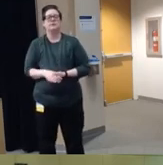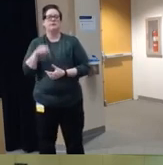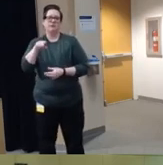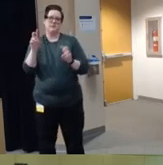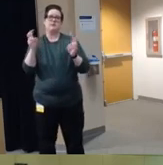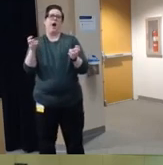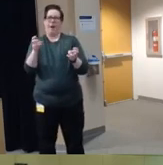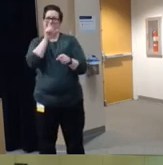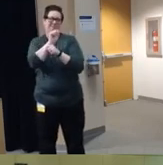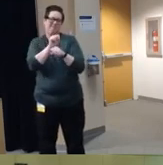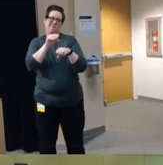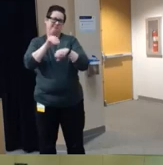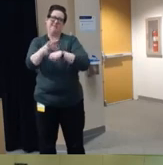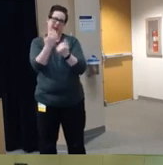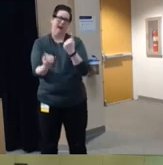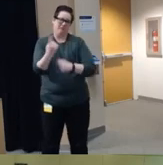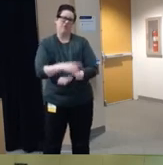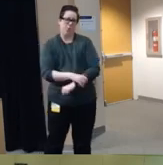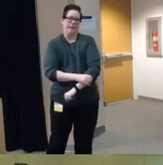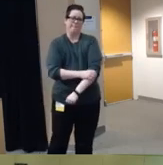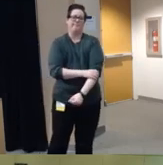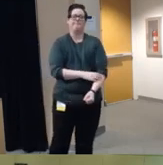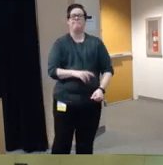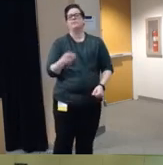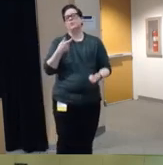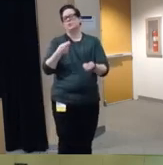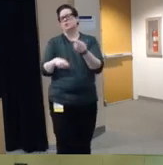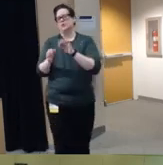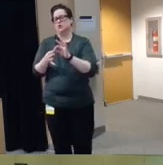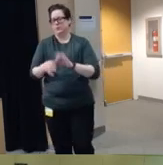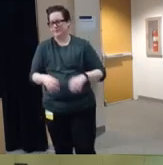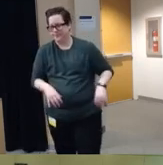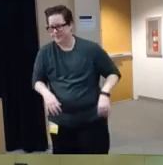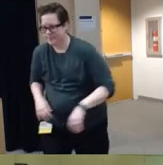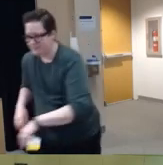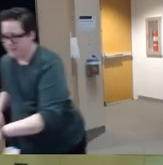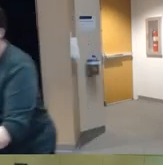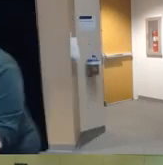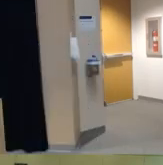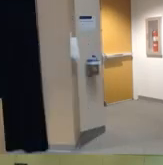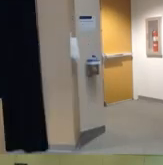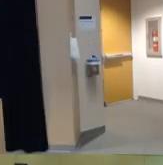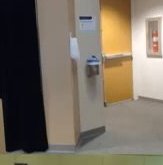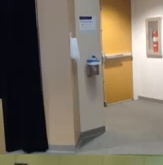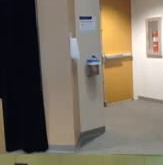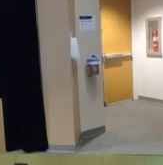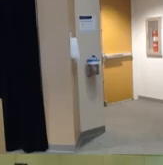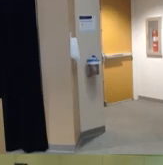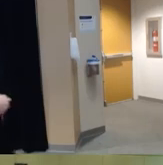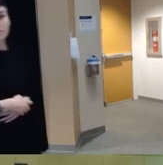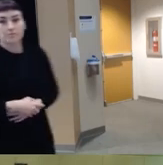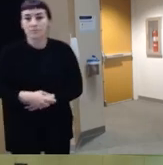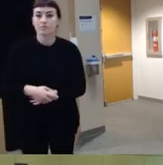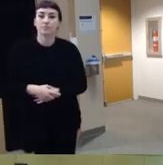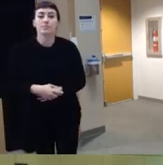everyone so now I like to take a little bit of time to focus on unintentional firearm injuries